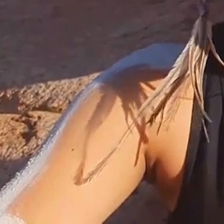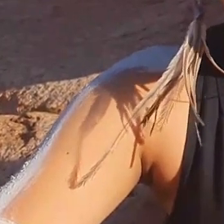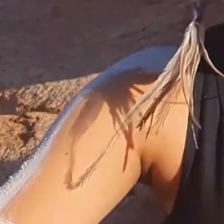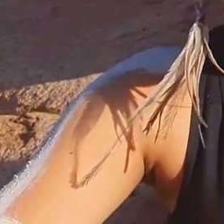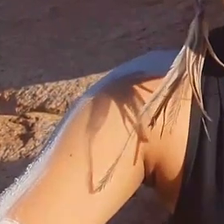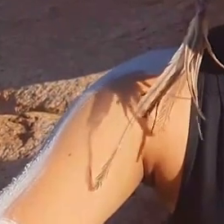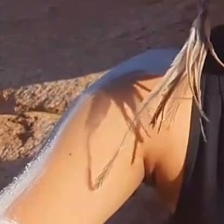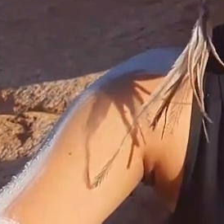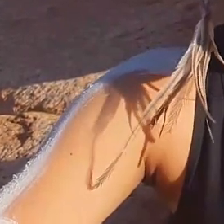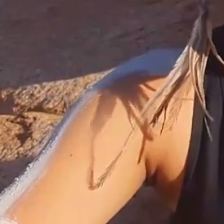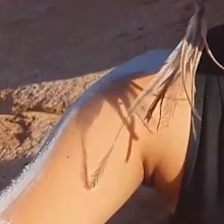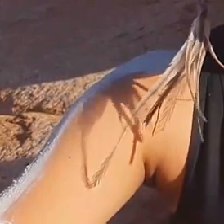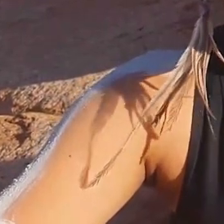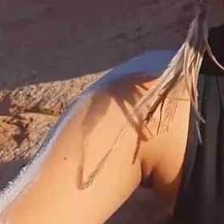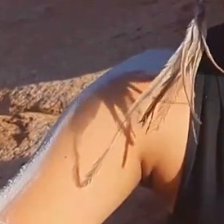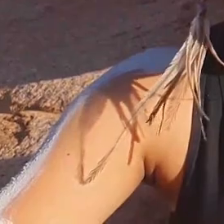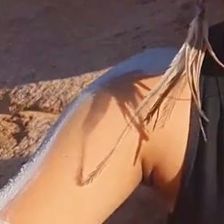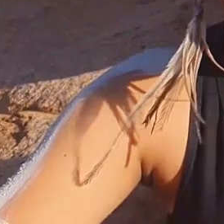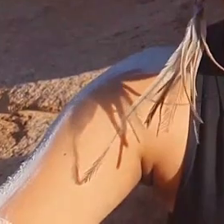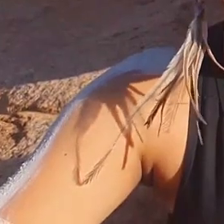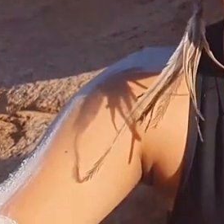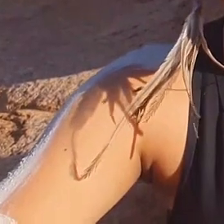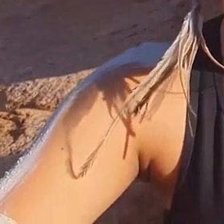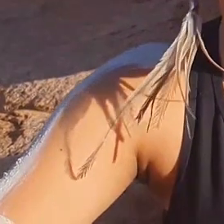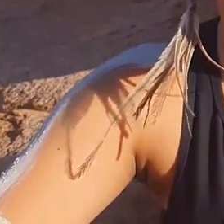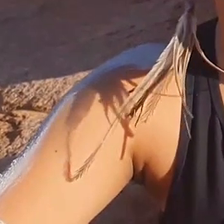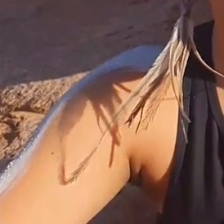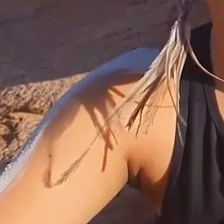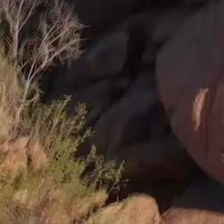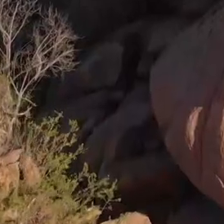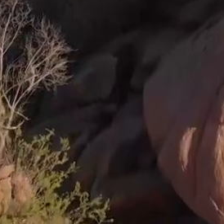Nyini Nangi Kurlu-Kurlu Kalkutungu Muu Tjaa Farewell, from Kalkadoon country.